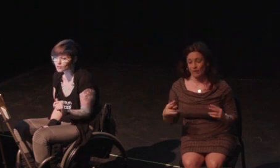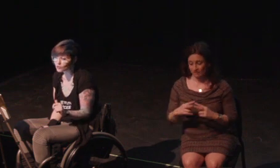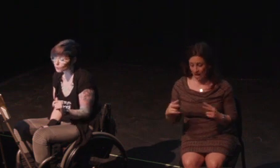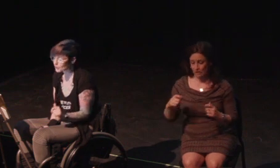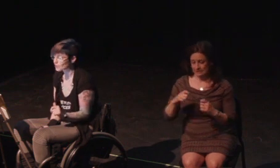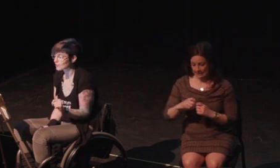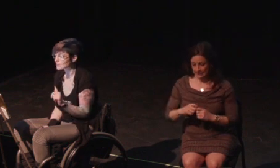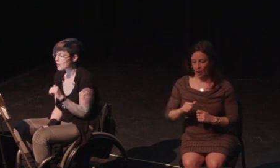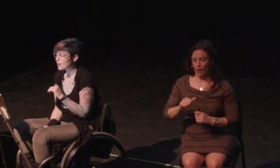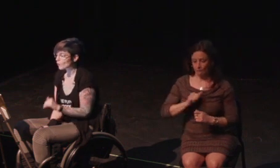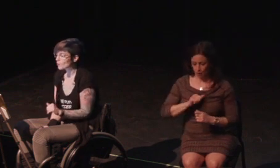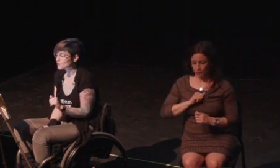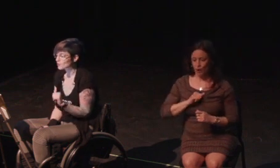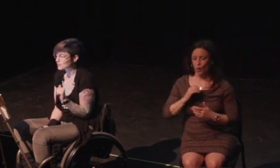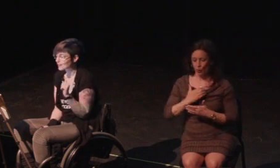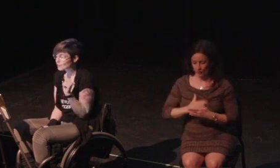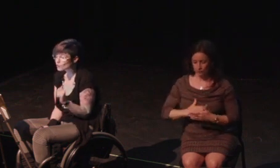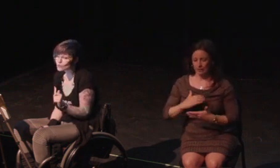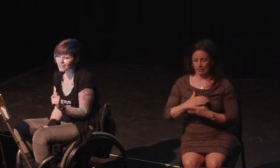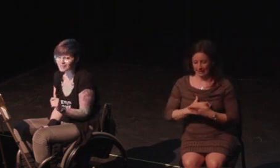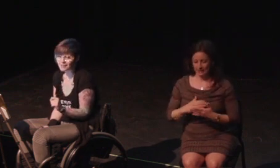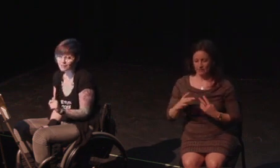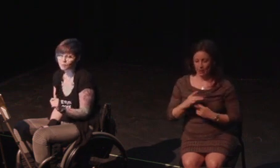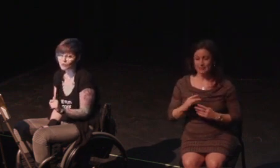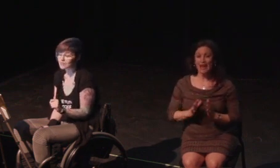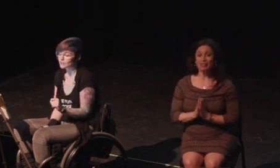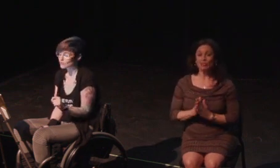So, when I say game saved my life I really mean it.